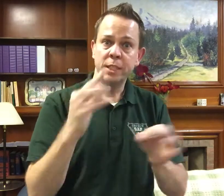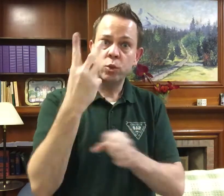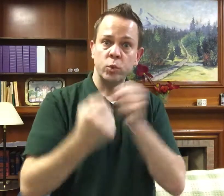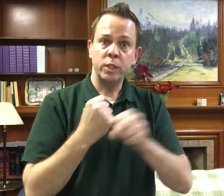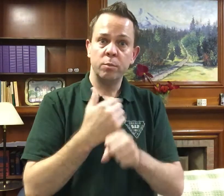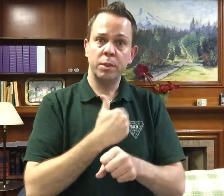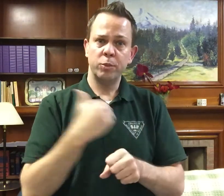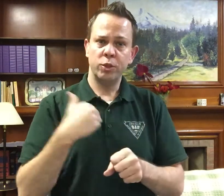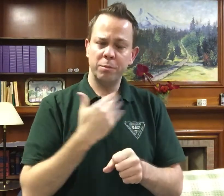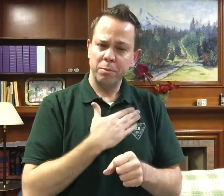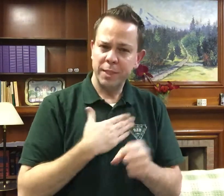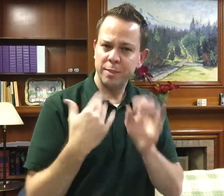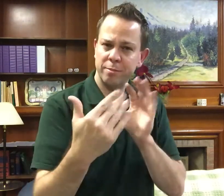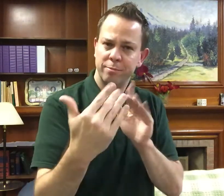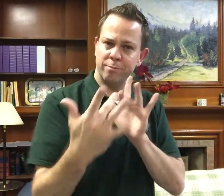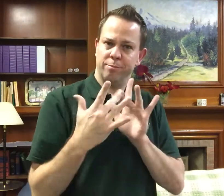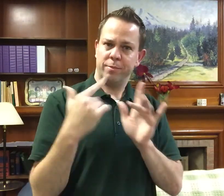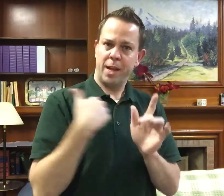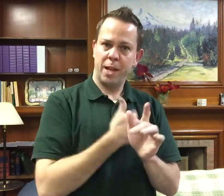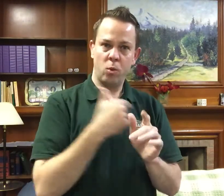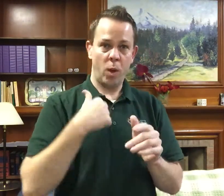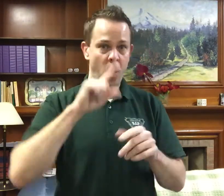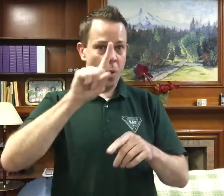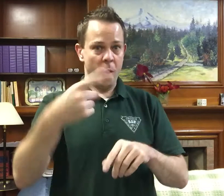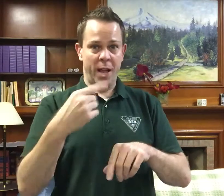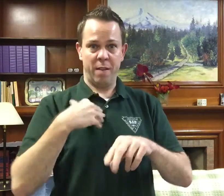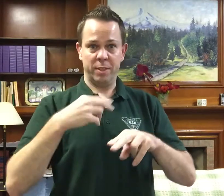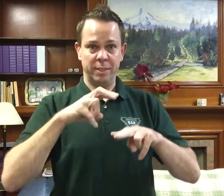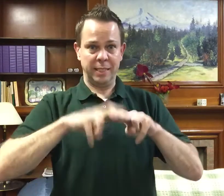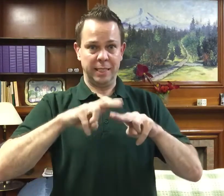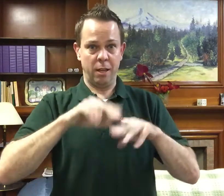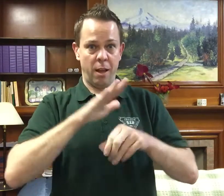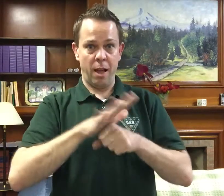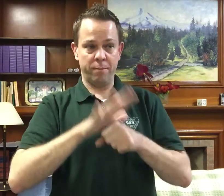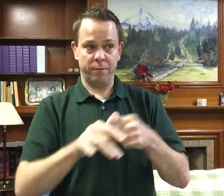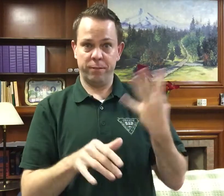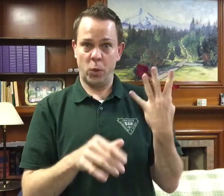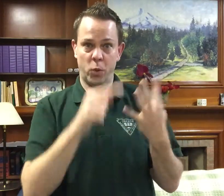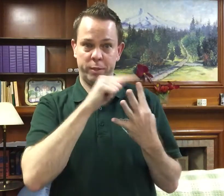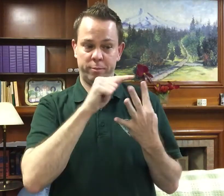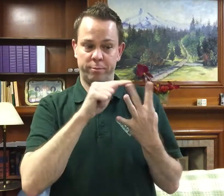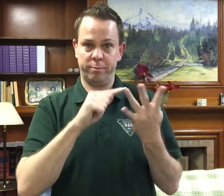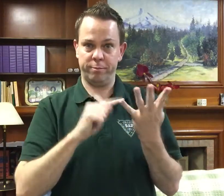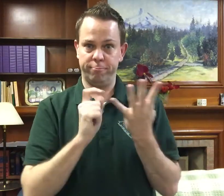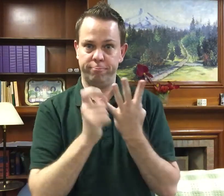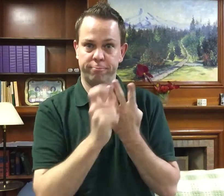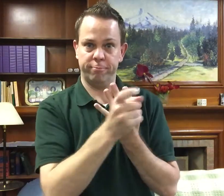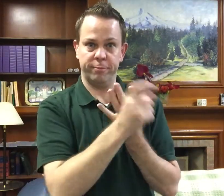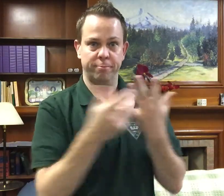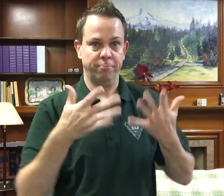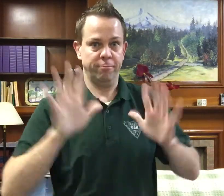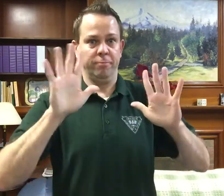in a free two-year membership, please contact us. Again, we only received enough to offer four free memberships.